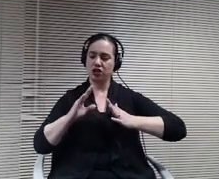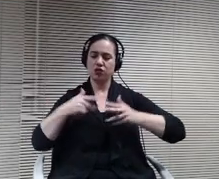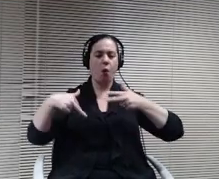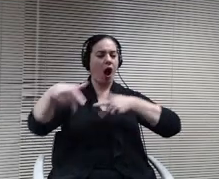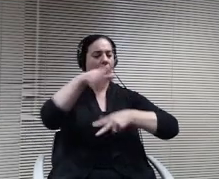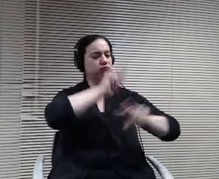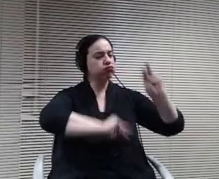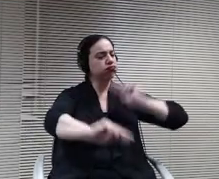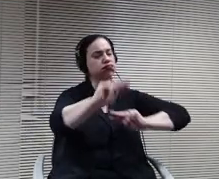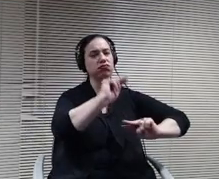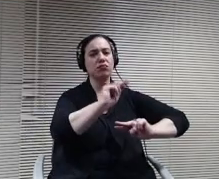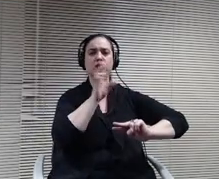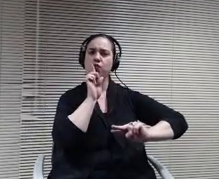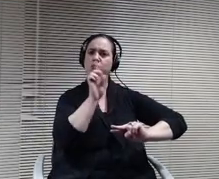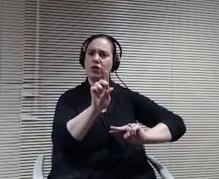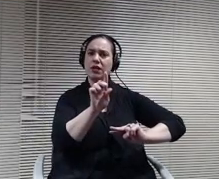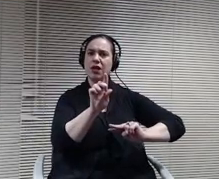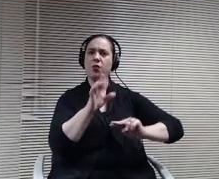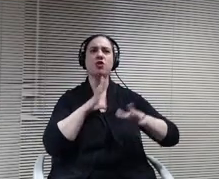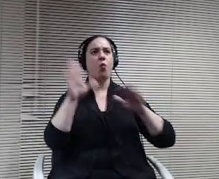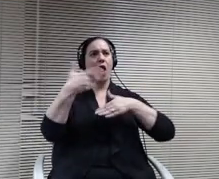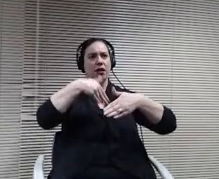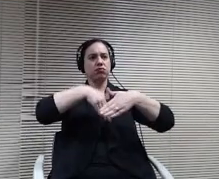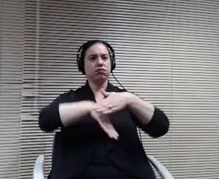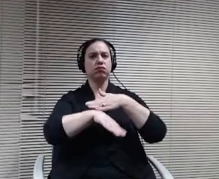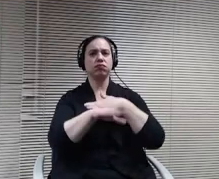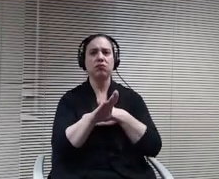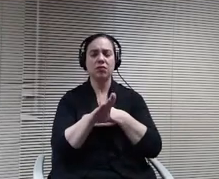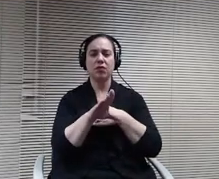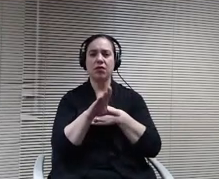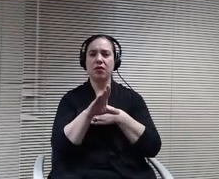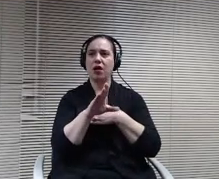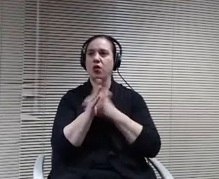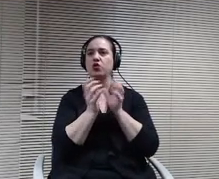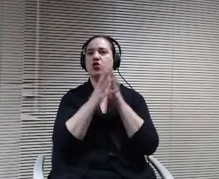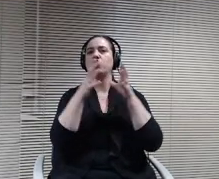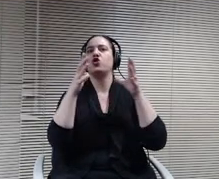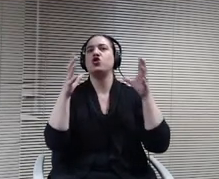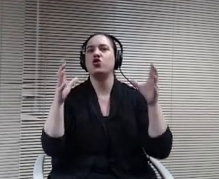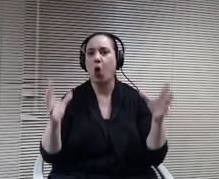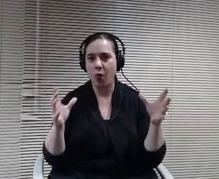walking right in there. There is so much space there currently. There's a very large space that